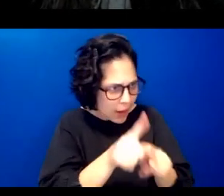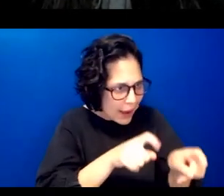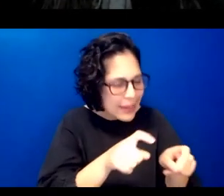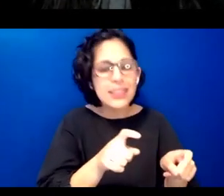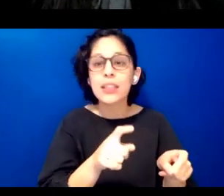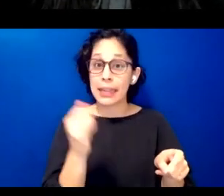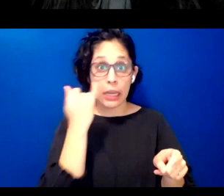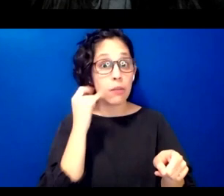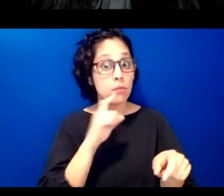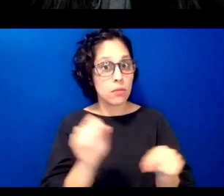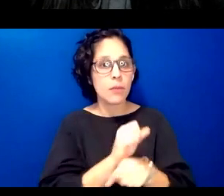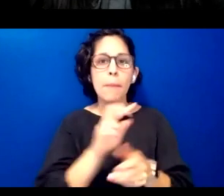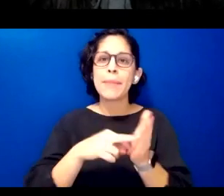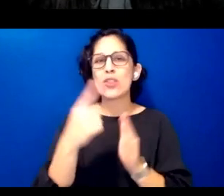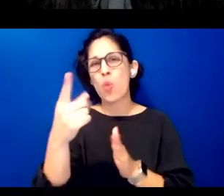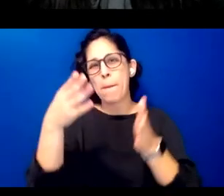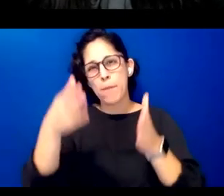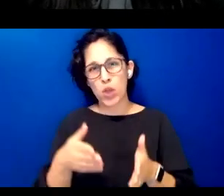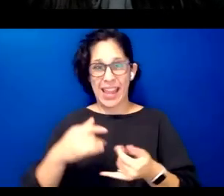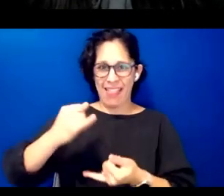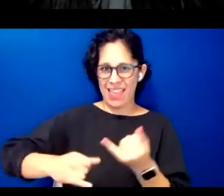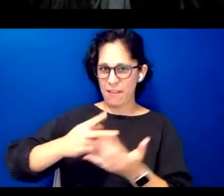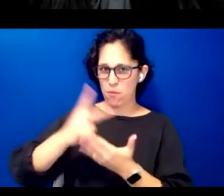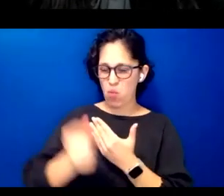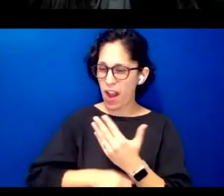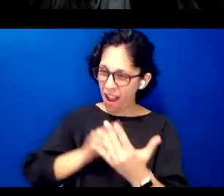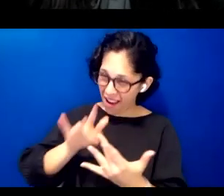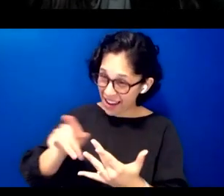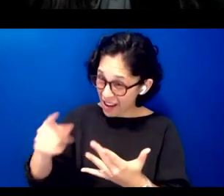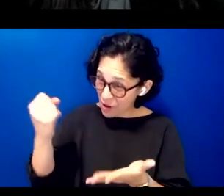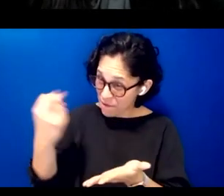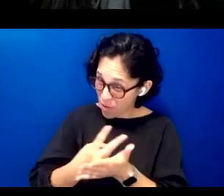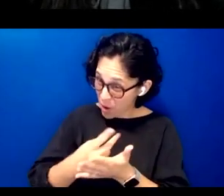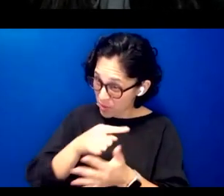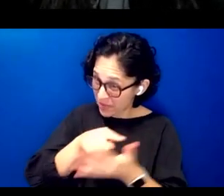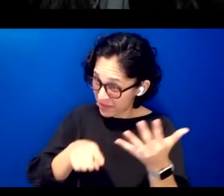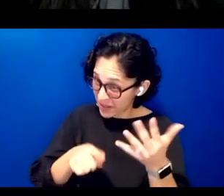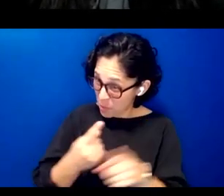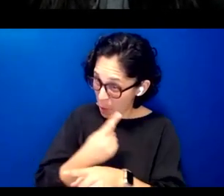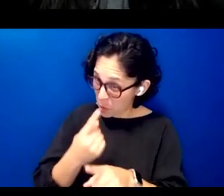towards the end of the project in a sense to confirm or provide some kind of approval